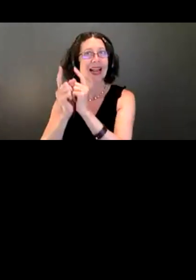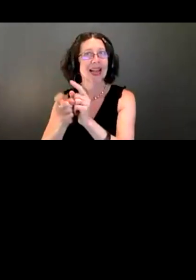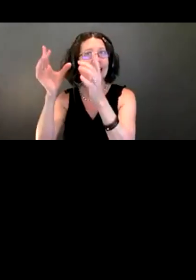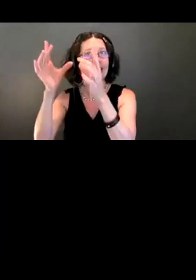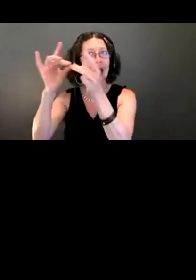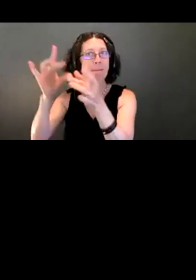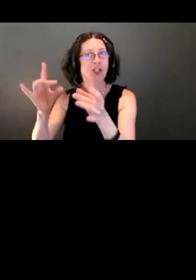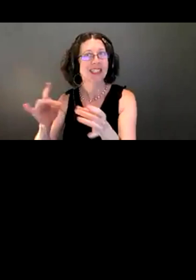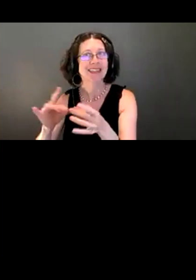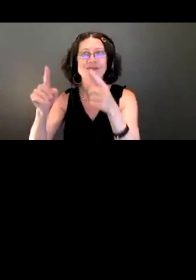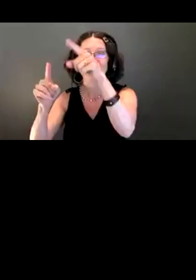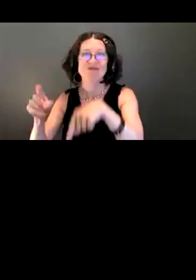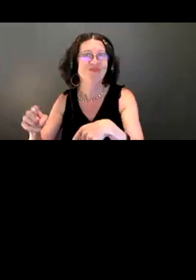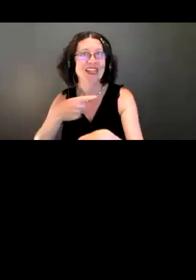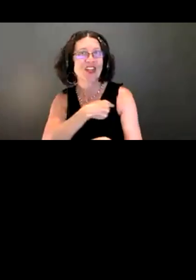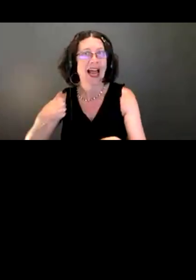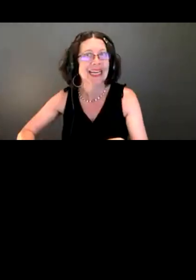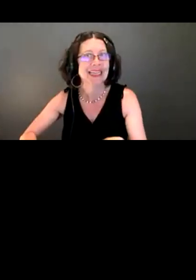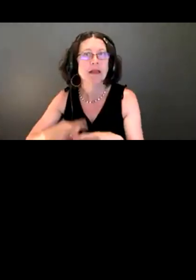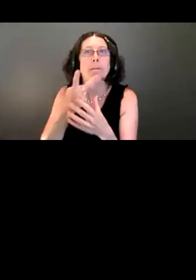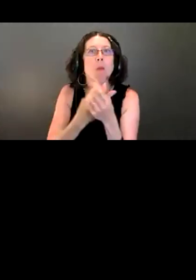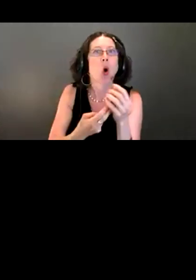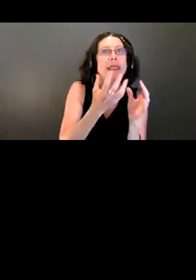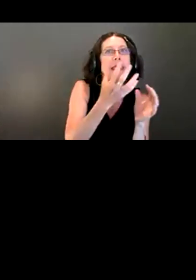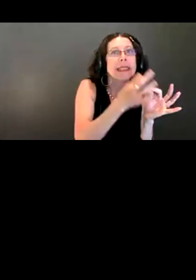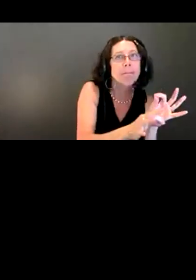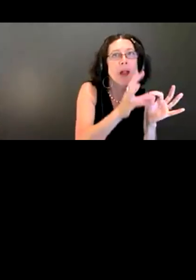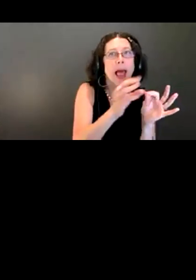Chinese, simplified and traditional, Korean, Russian,